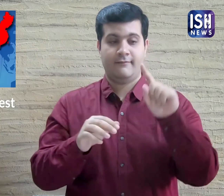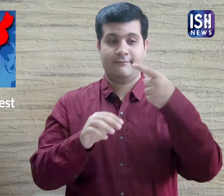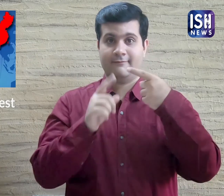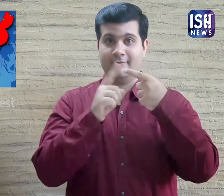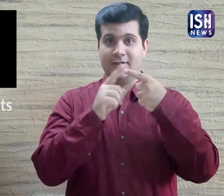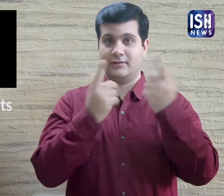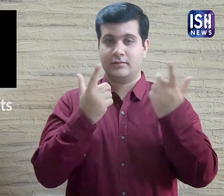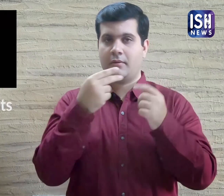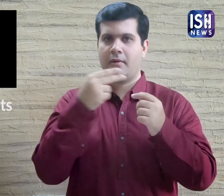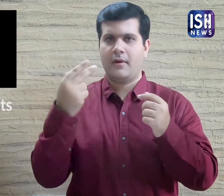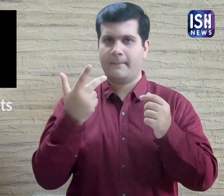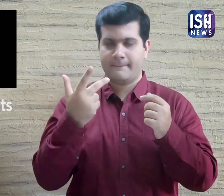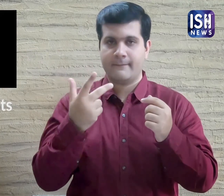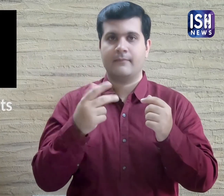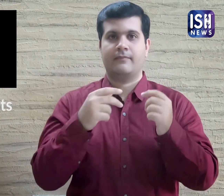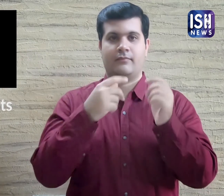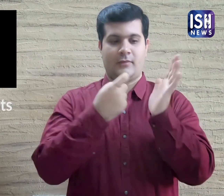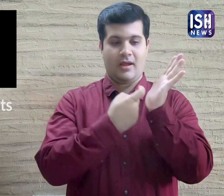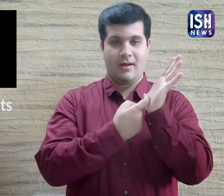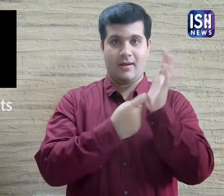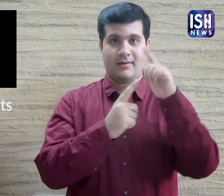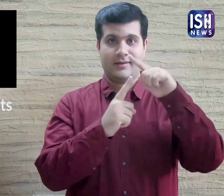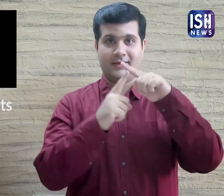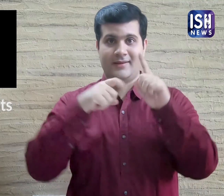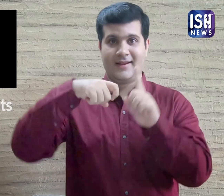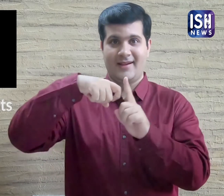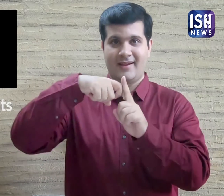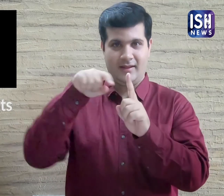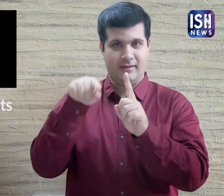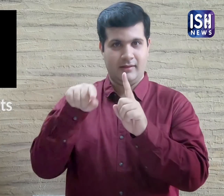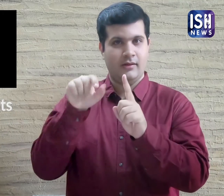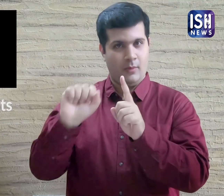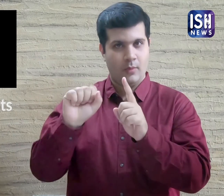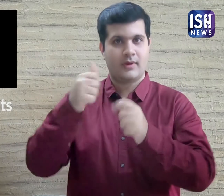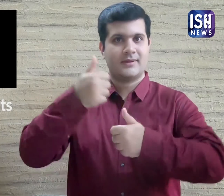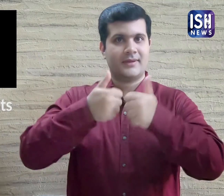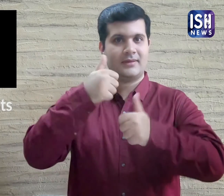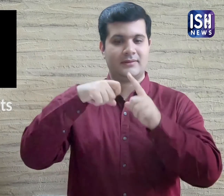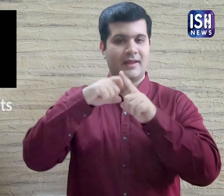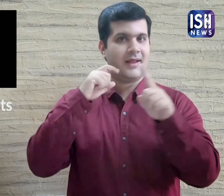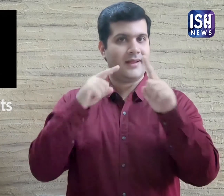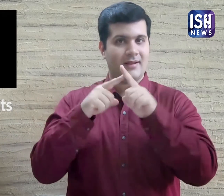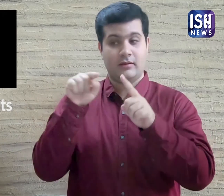1. Rapid Test Kits (RTKs)